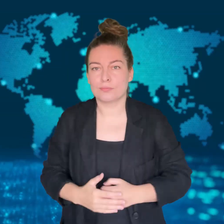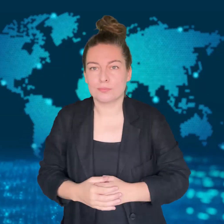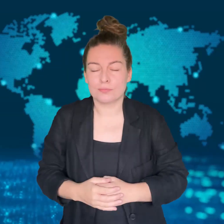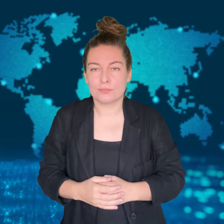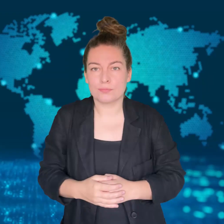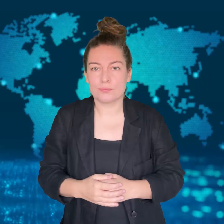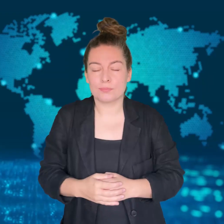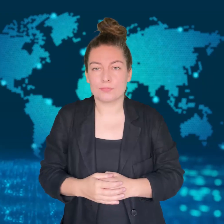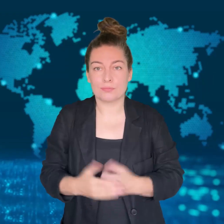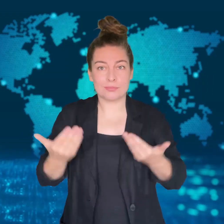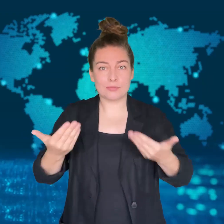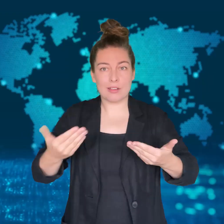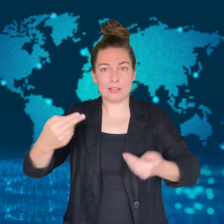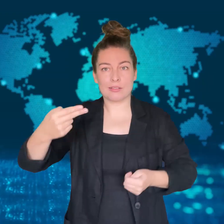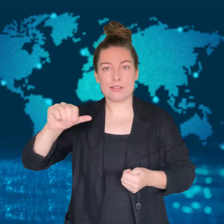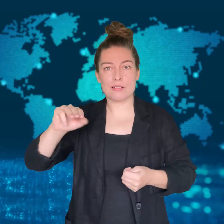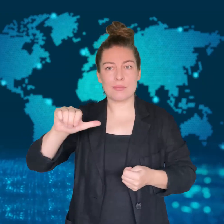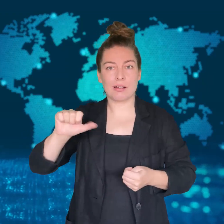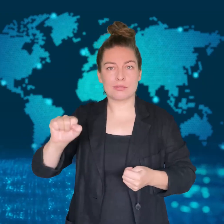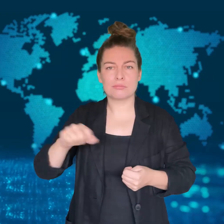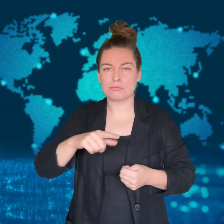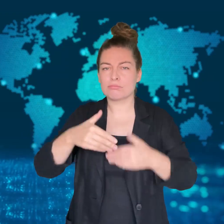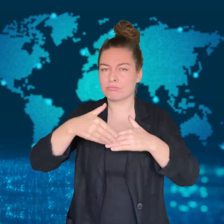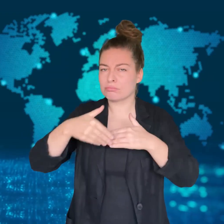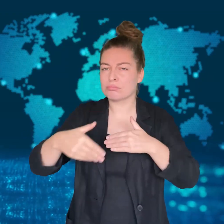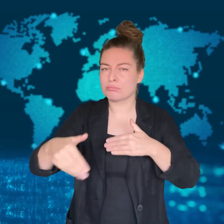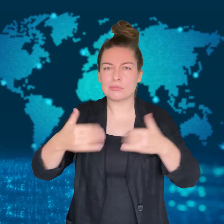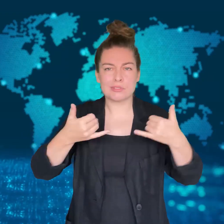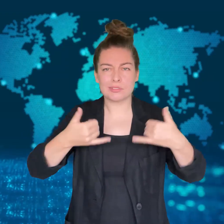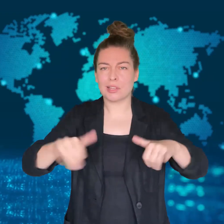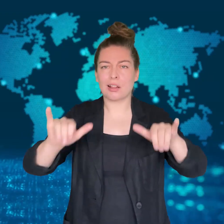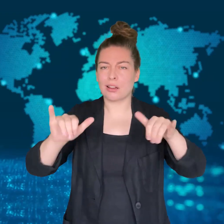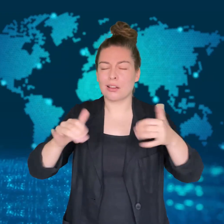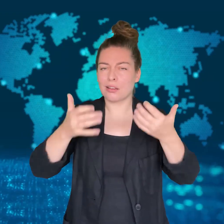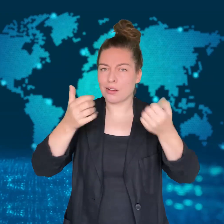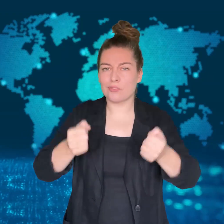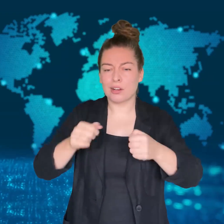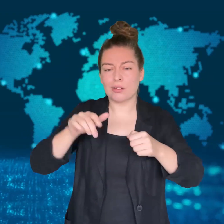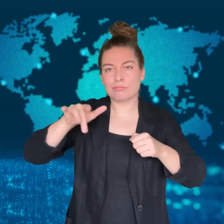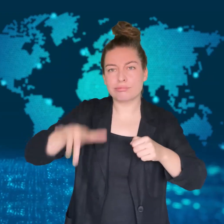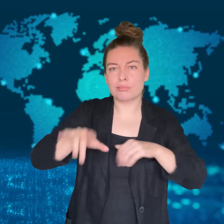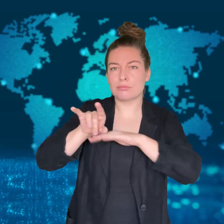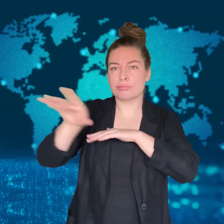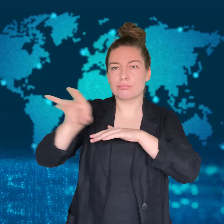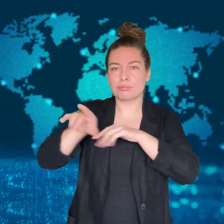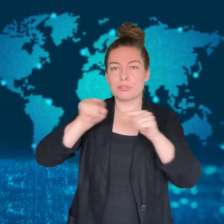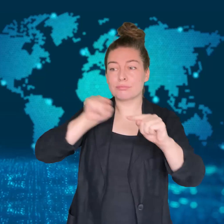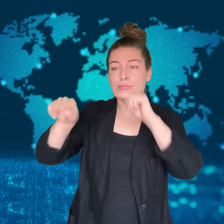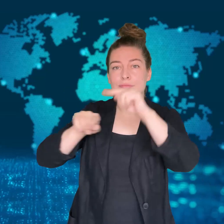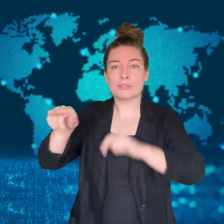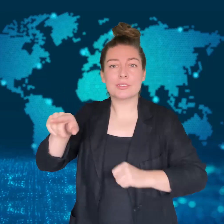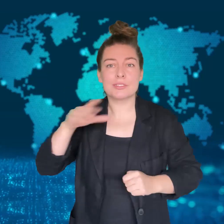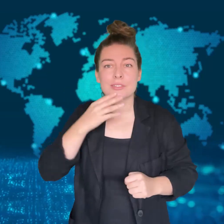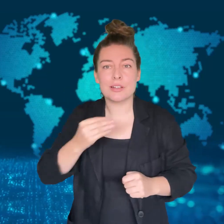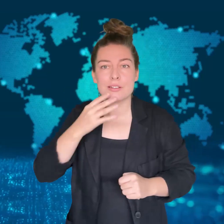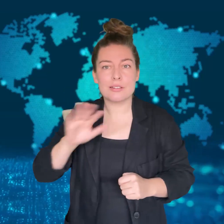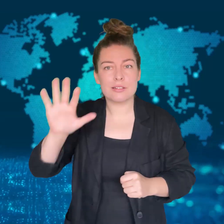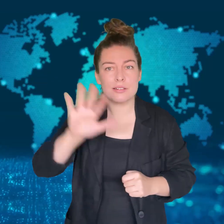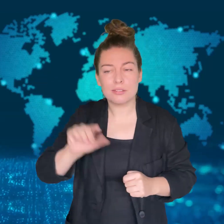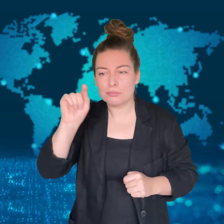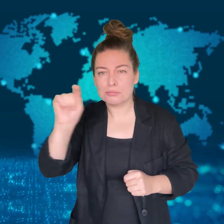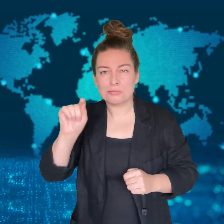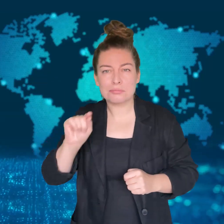The group has sworn to the destruction of the Jewish dominated state